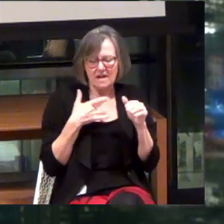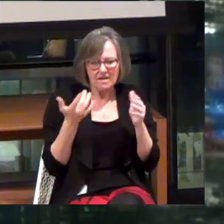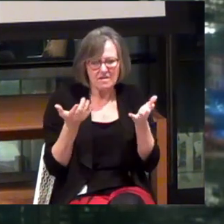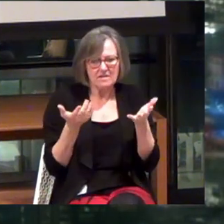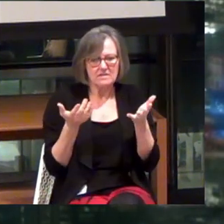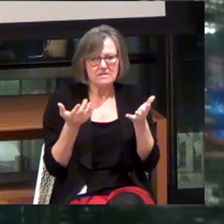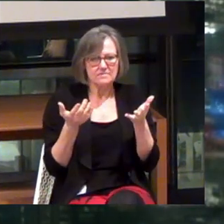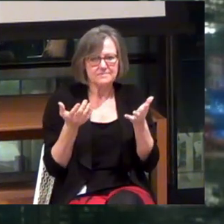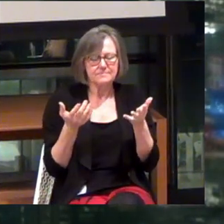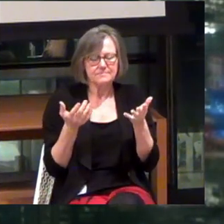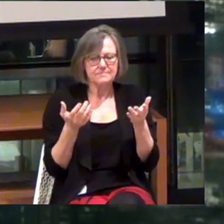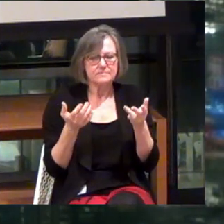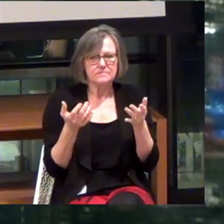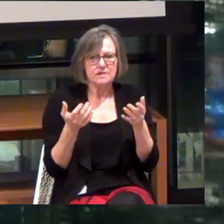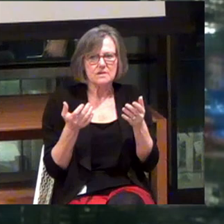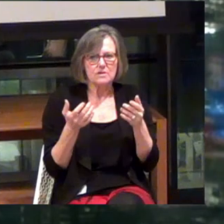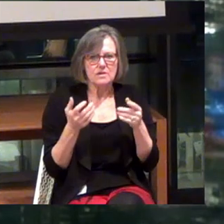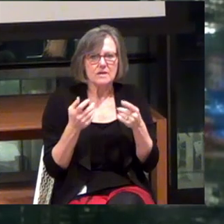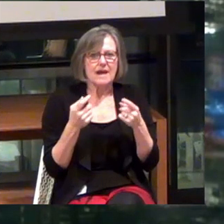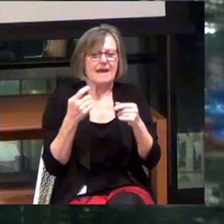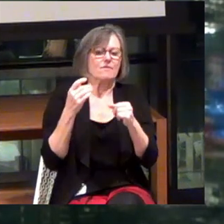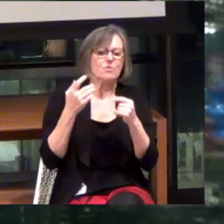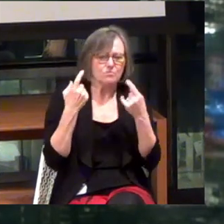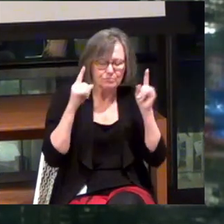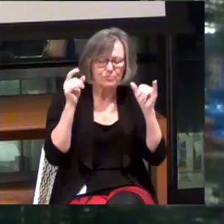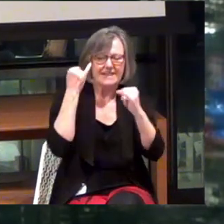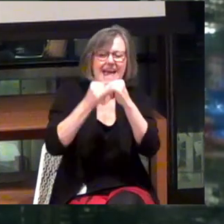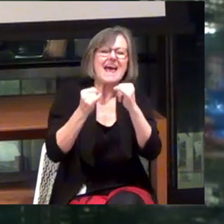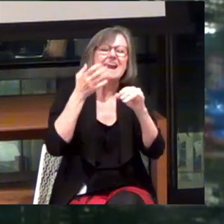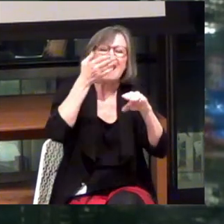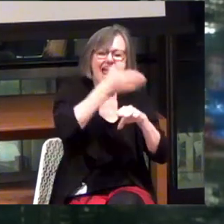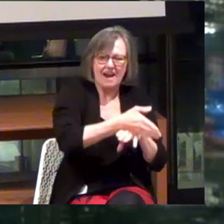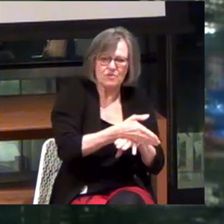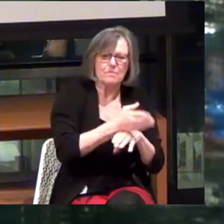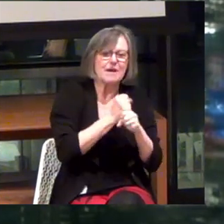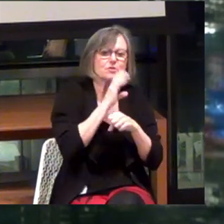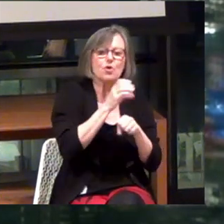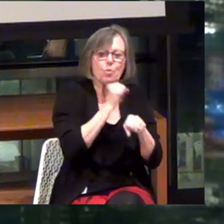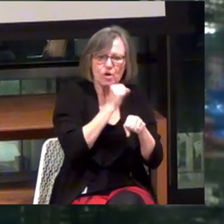This will get there at the end, after we make sure it works for everyone else first.